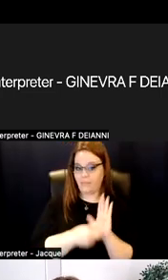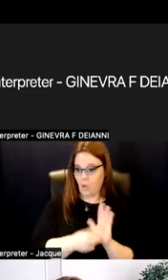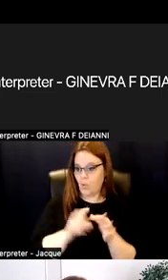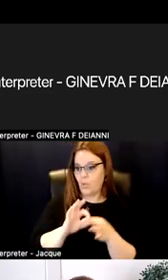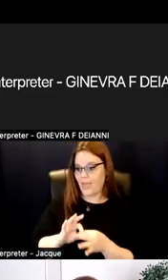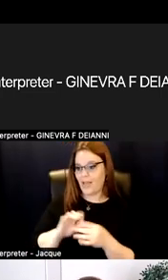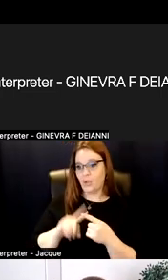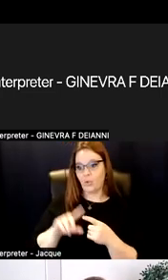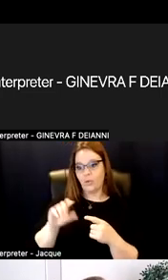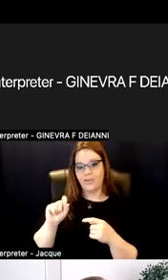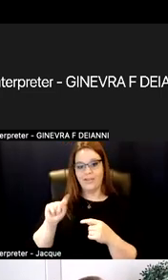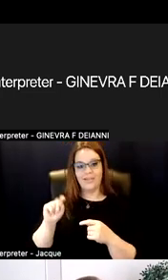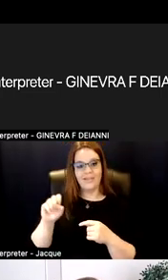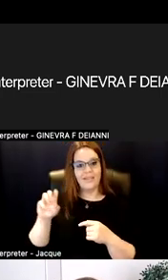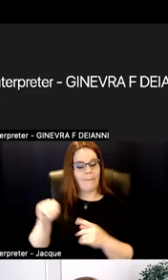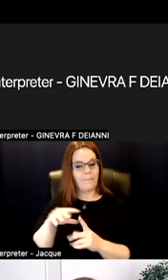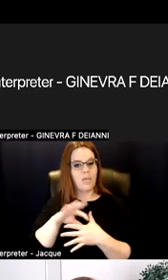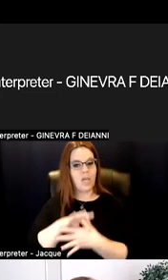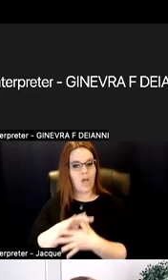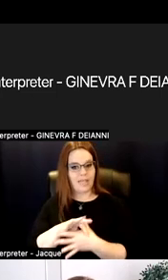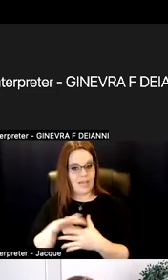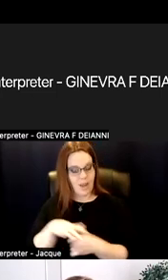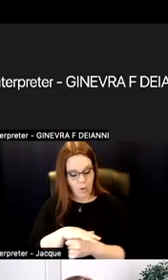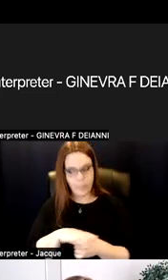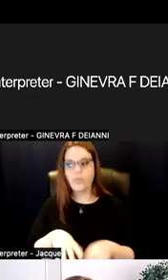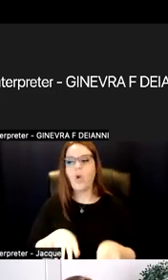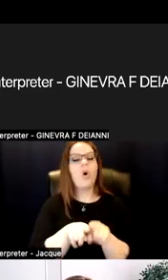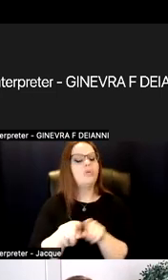as well as the social aspects of teamwork?